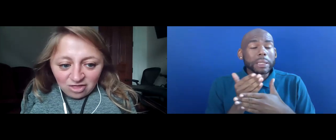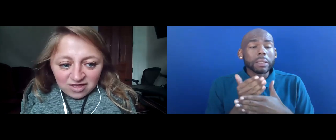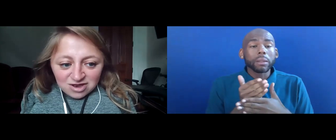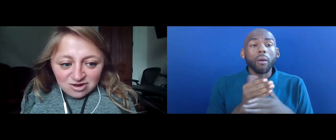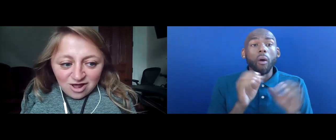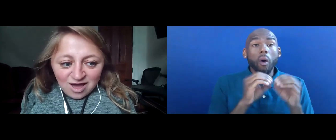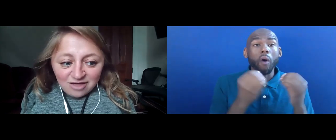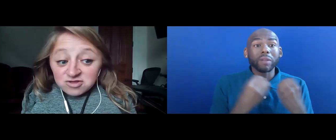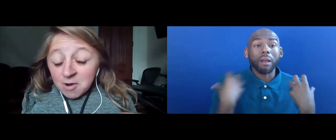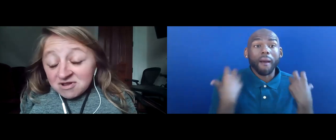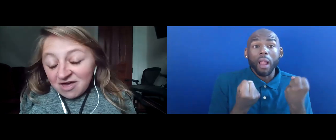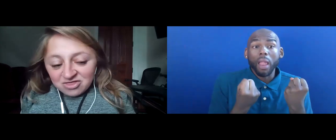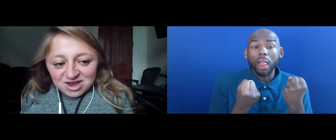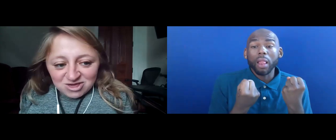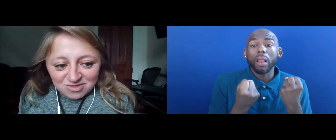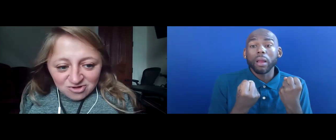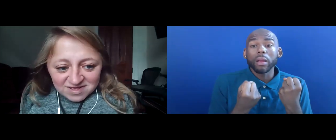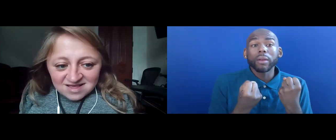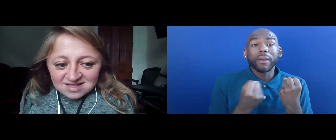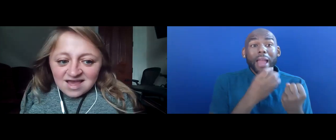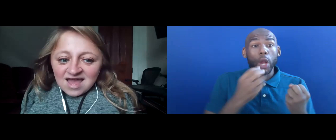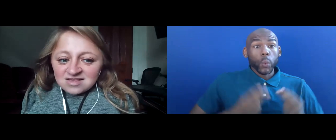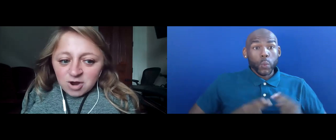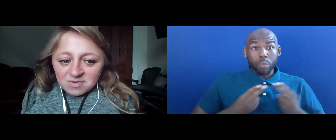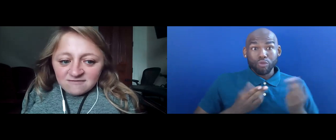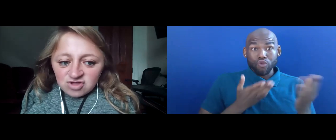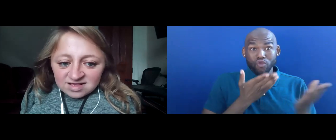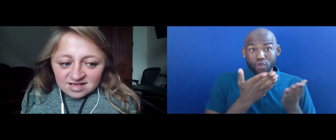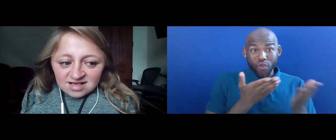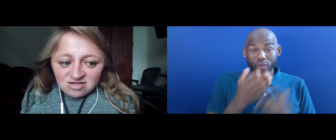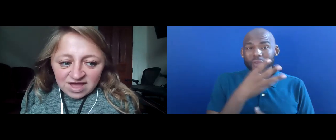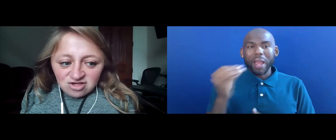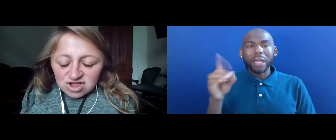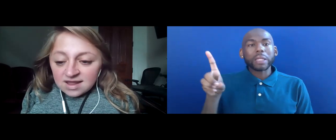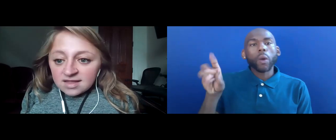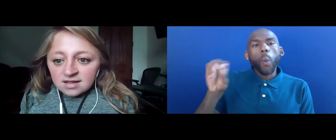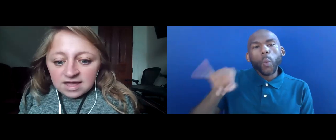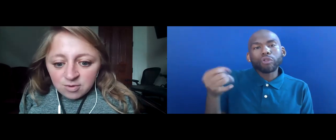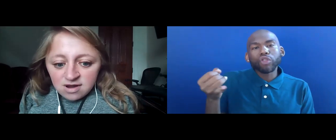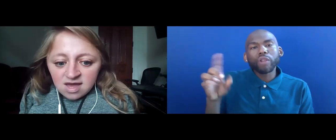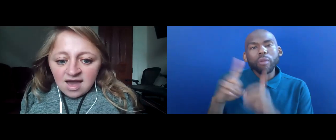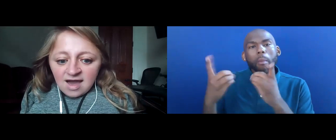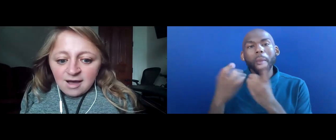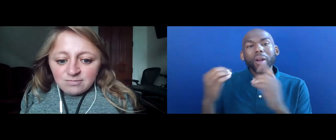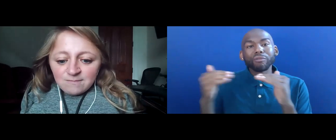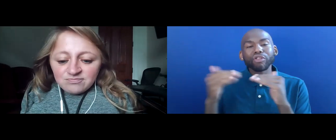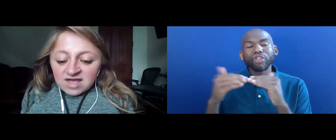HEALTH AND HUMAN SERVICES AND DEPARTMENT OF JUSTICE, EDUCATION AND WAIVER.